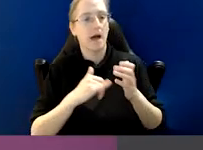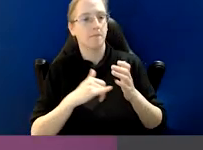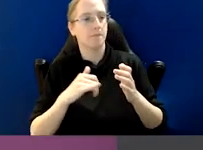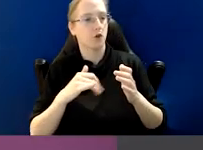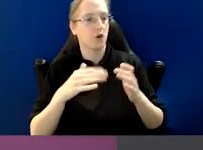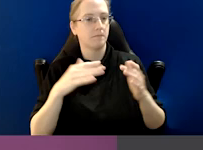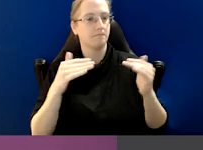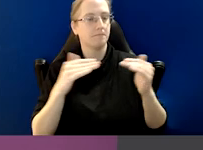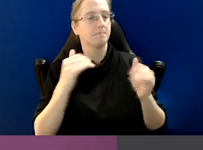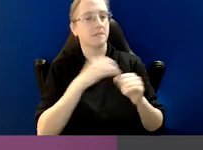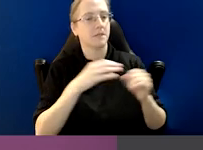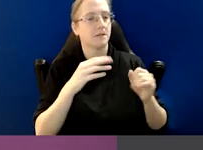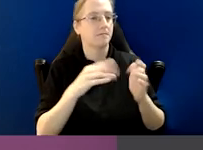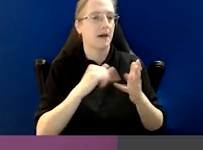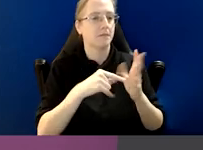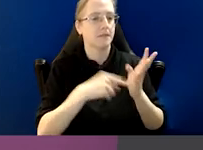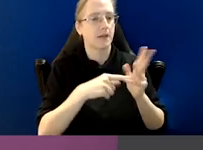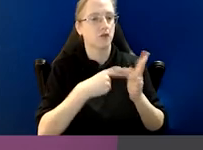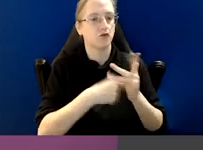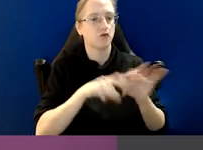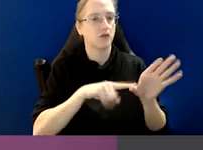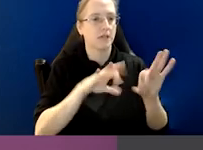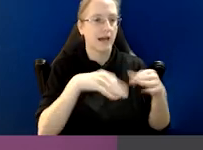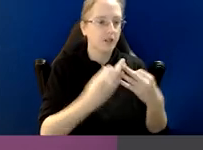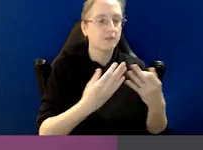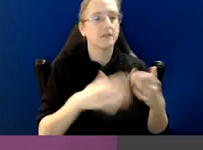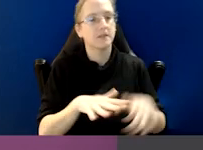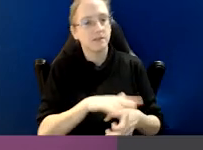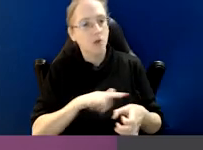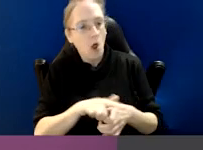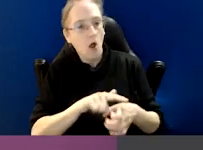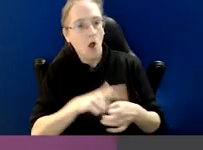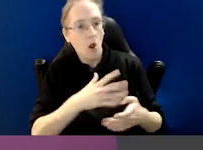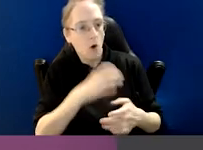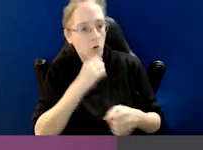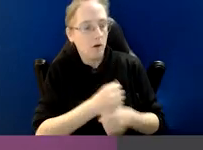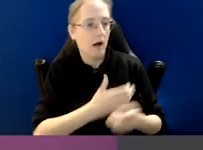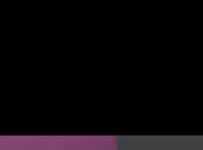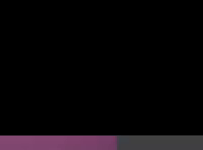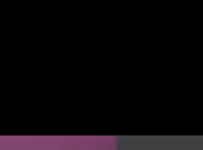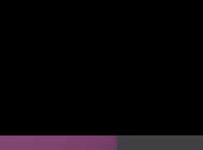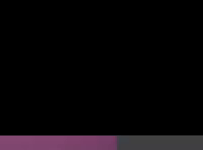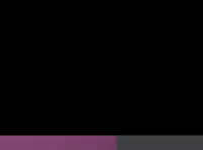local government, the courts. So we have jurisdiction over courts, magistrates, judges,